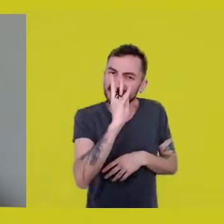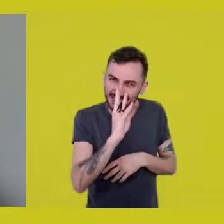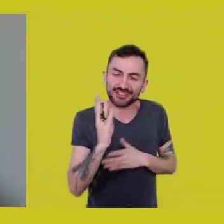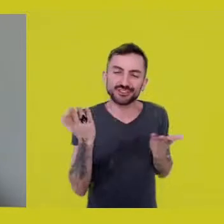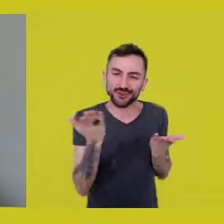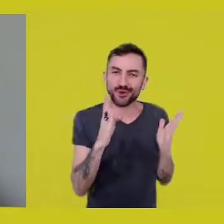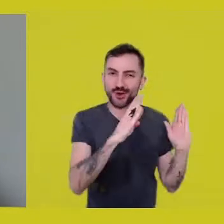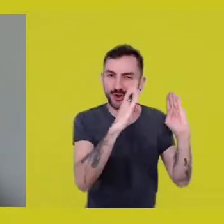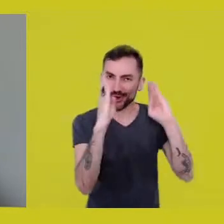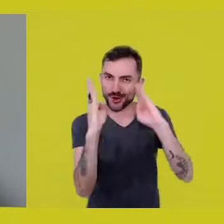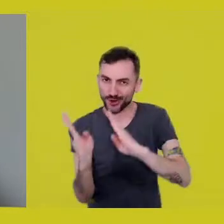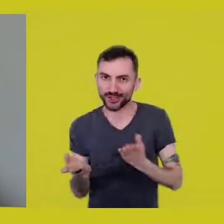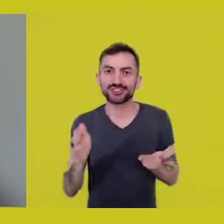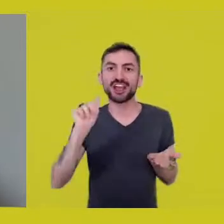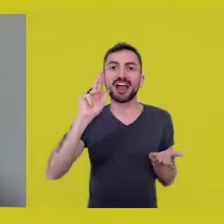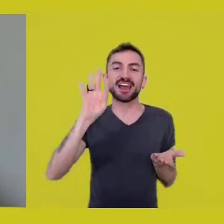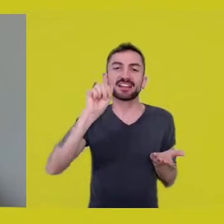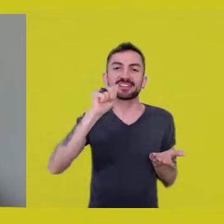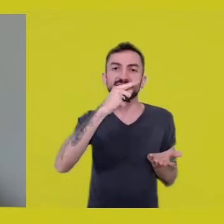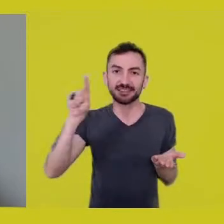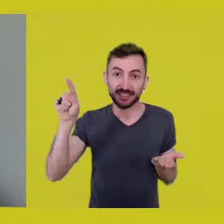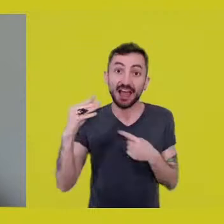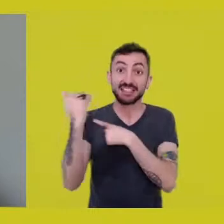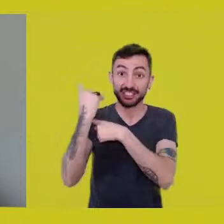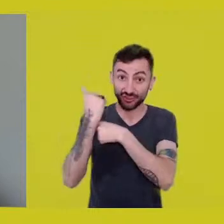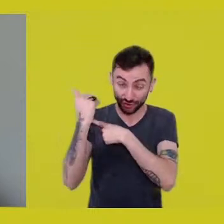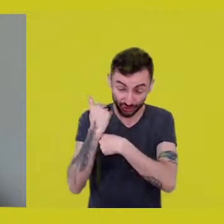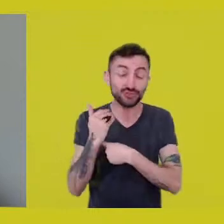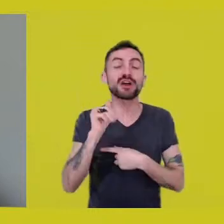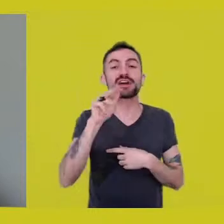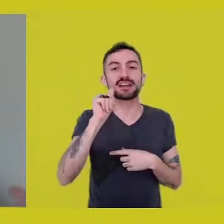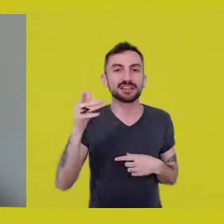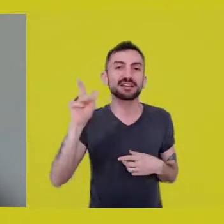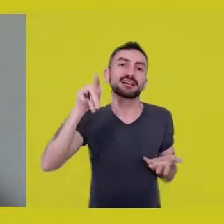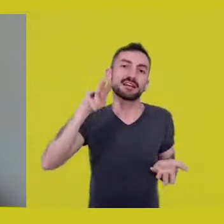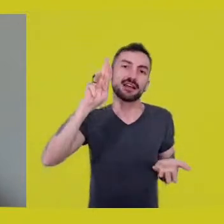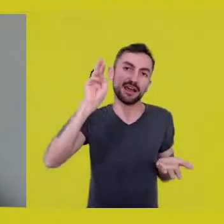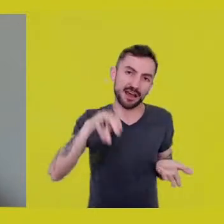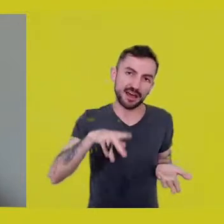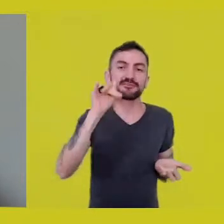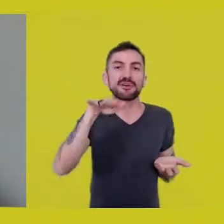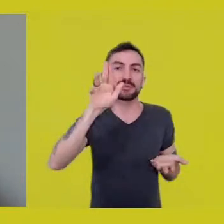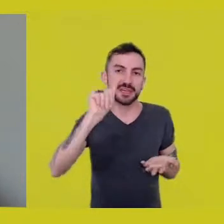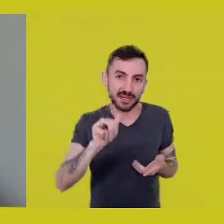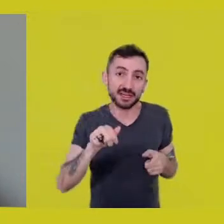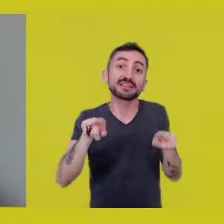Aratan, Karen, Claudeci, Fabiana, Mariangela, our manager,